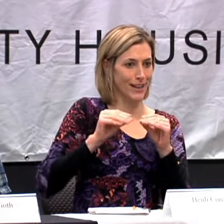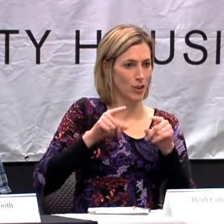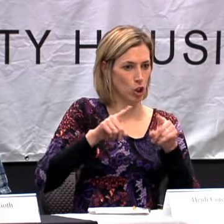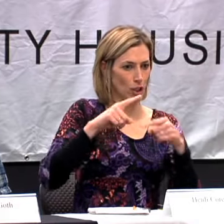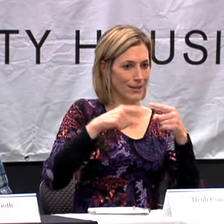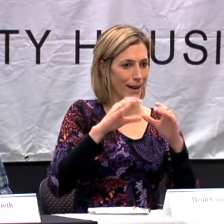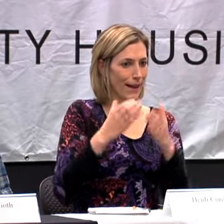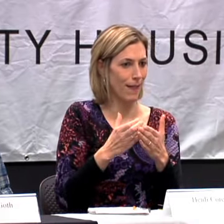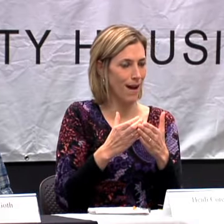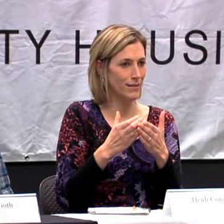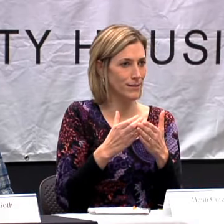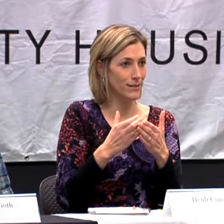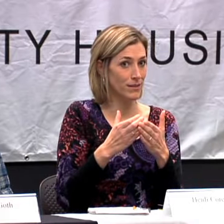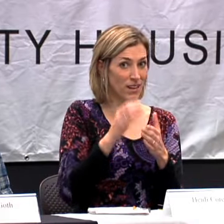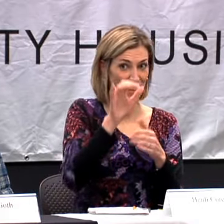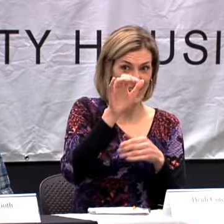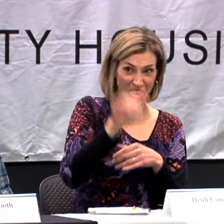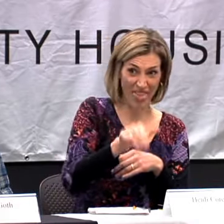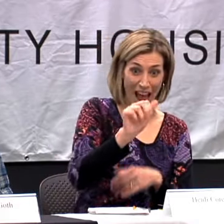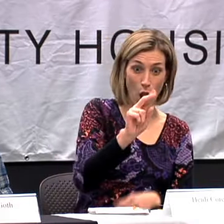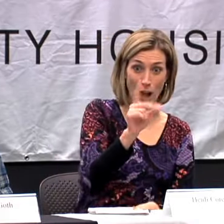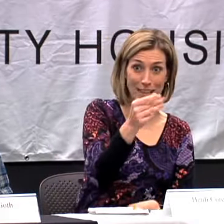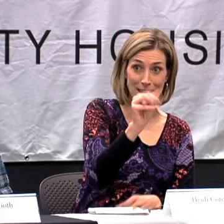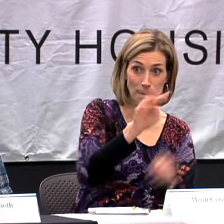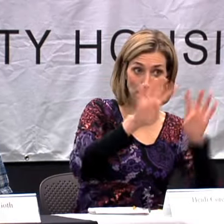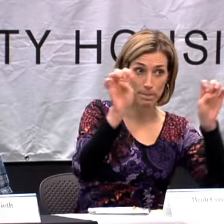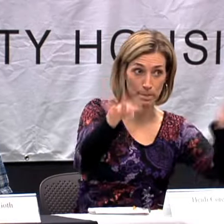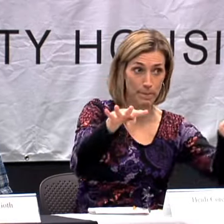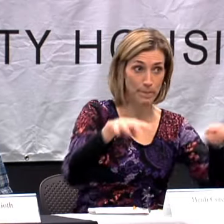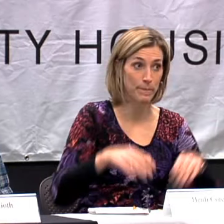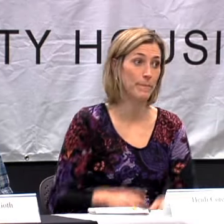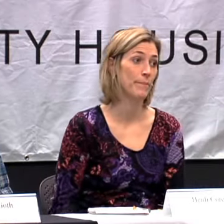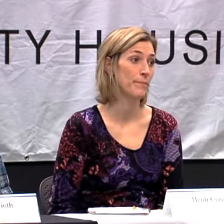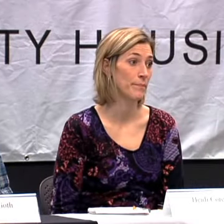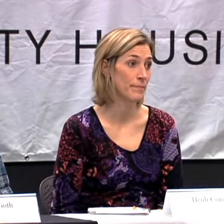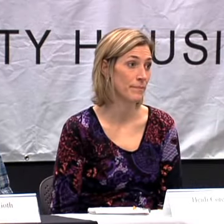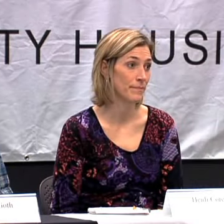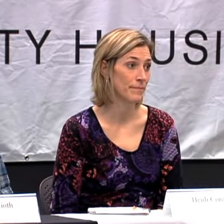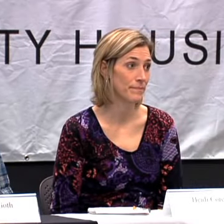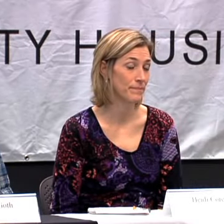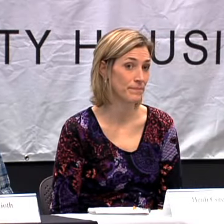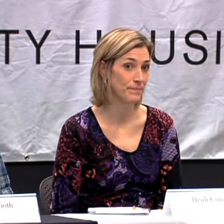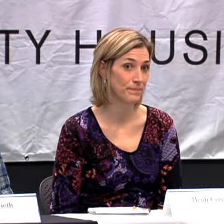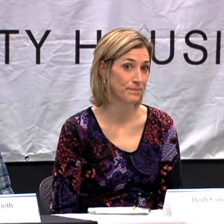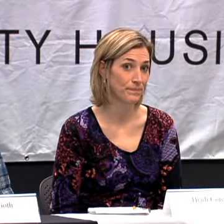SOME, SIT IN THE BACK AND TALK DURING SIGN LANGUAGE CLASS.